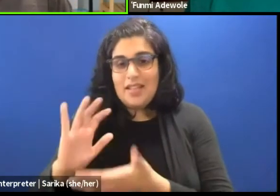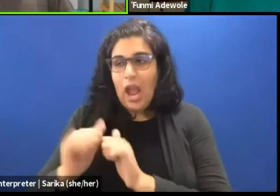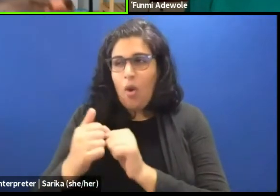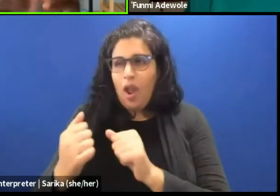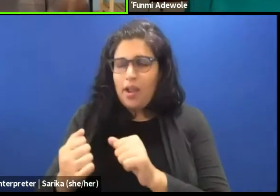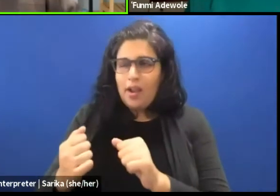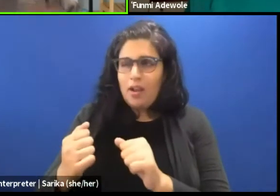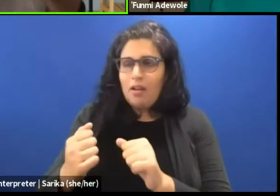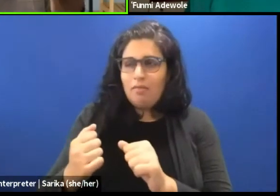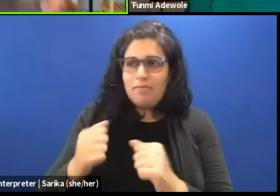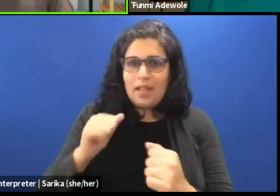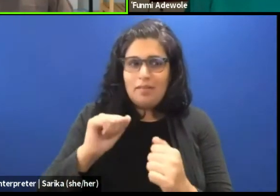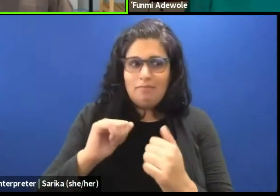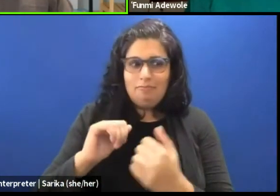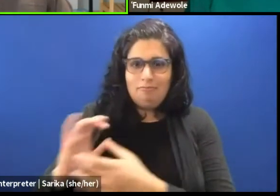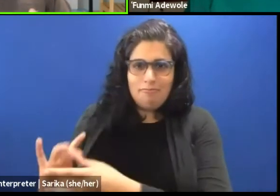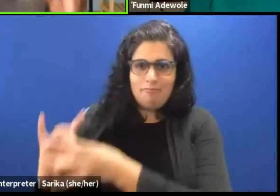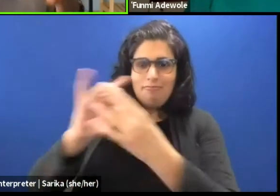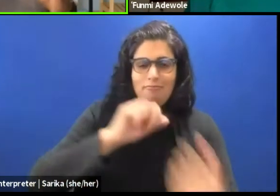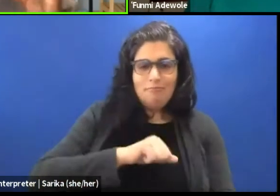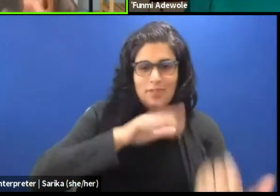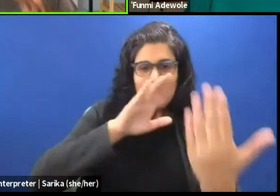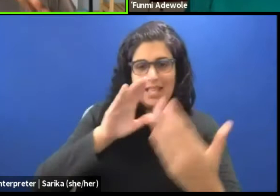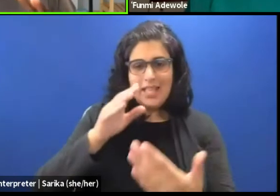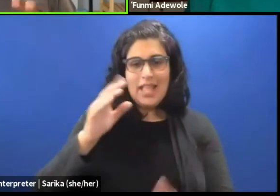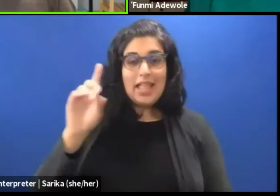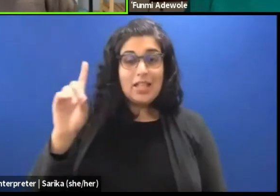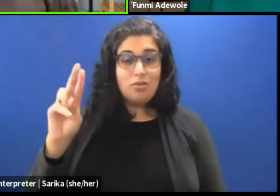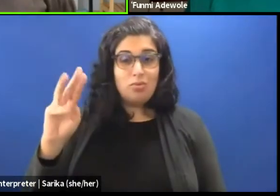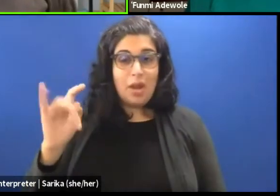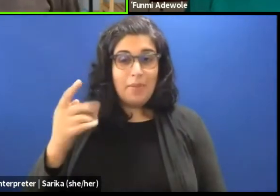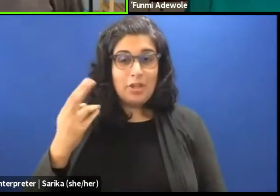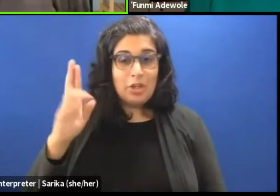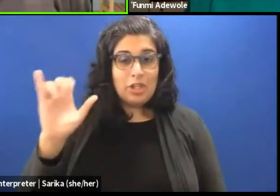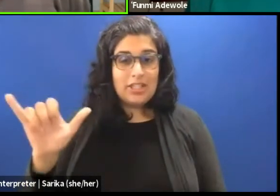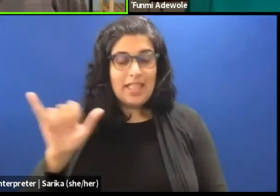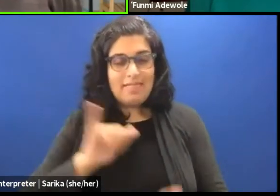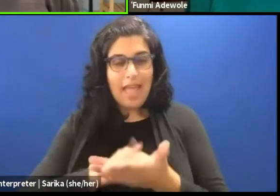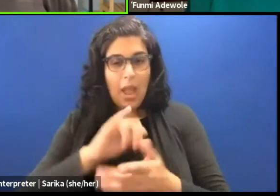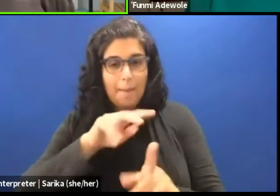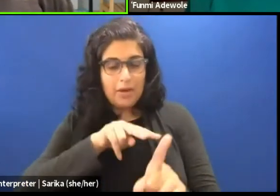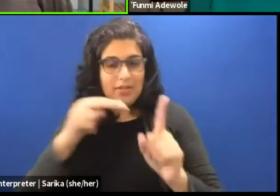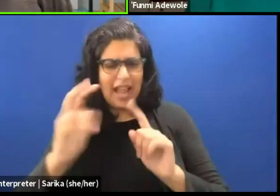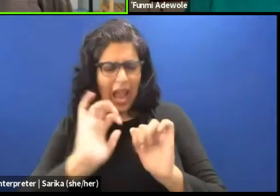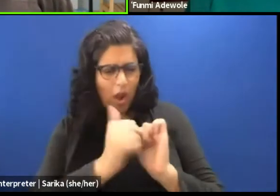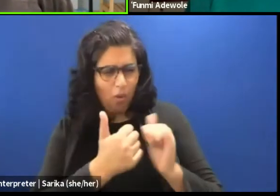you know, thinking about dramaturgy from that point of event in what ways you know, how can